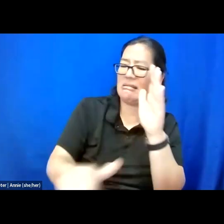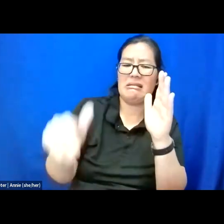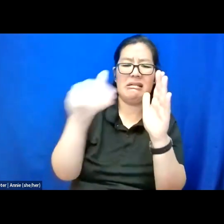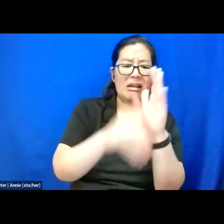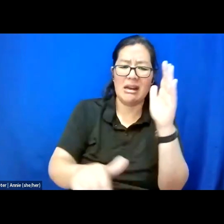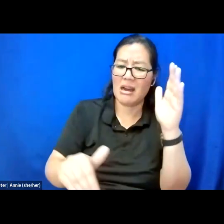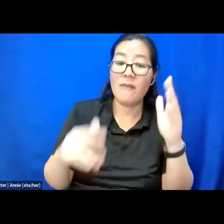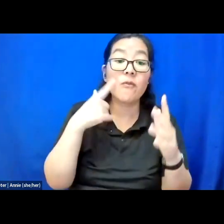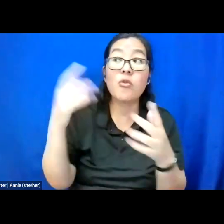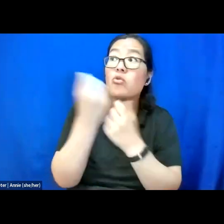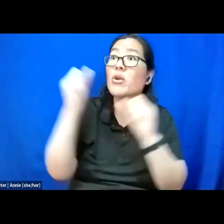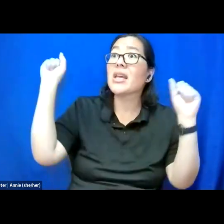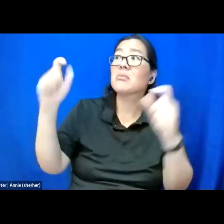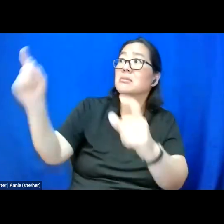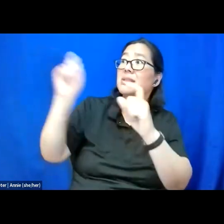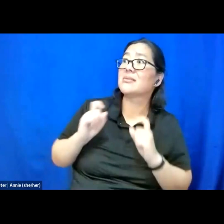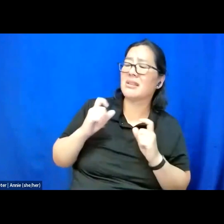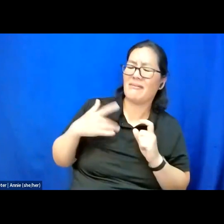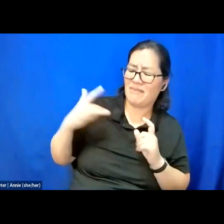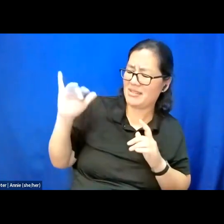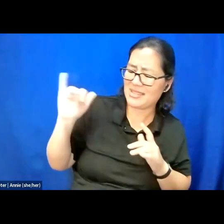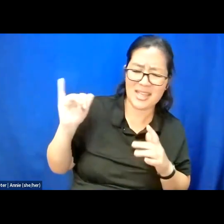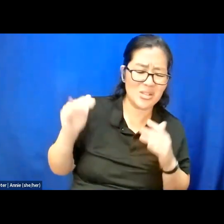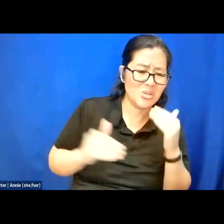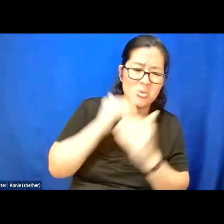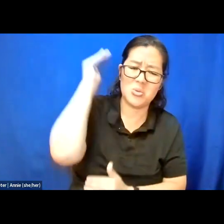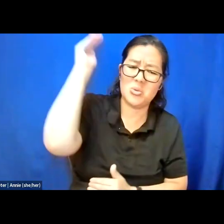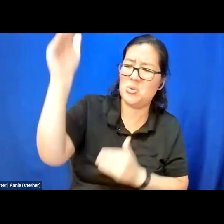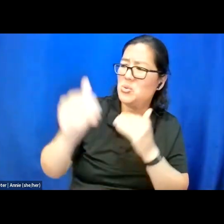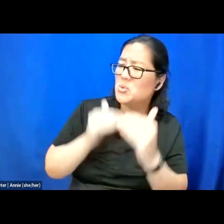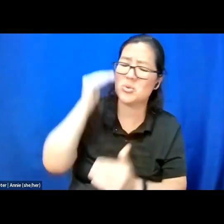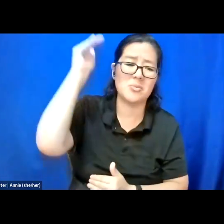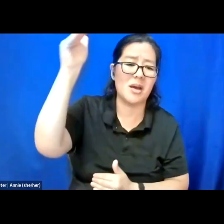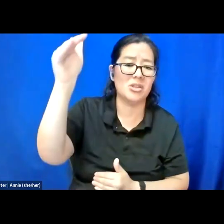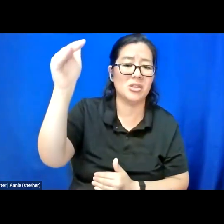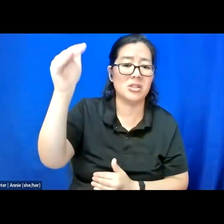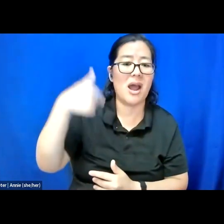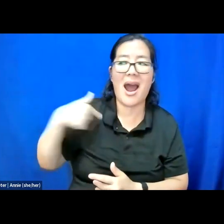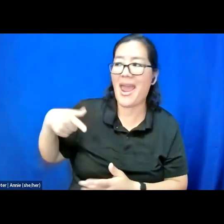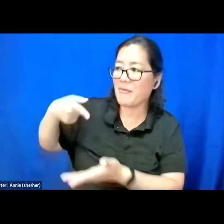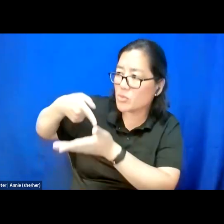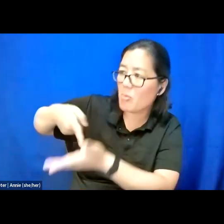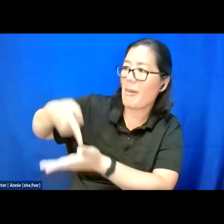For freedom to be issued to me, it feels like too much. I got to pay just to be free.